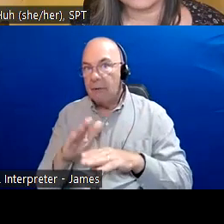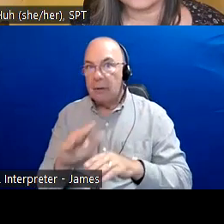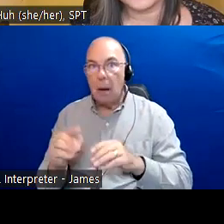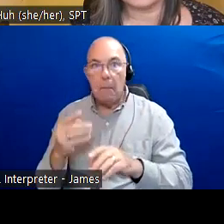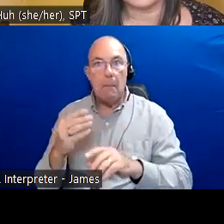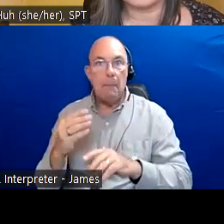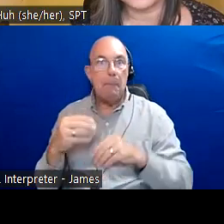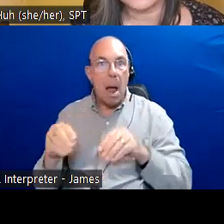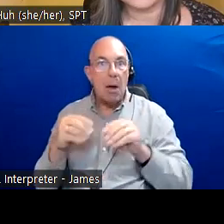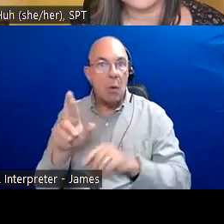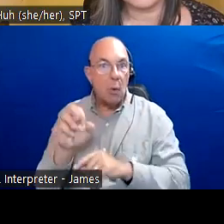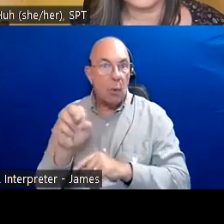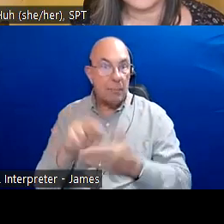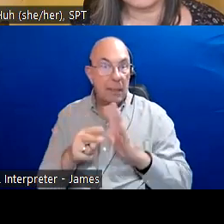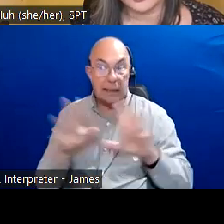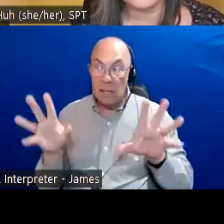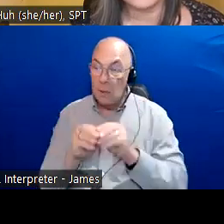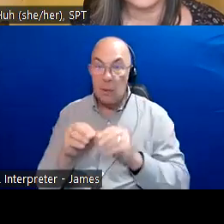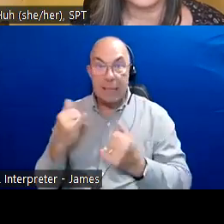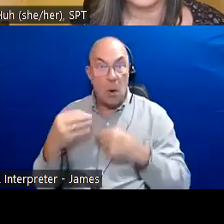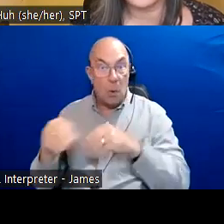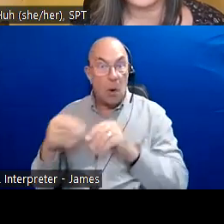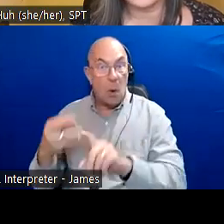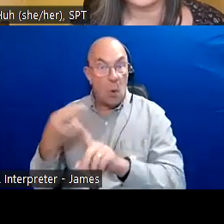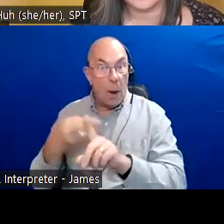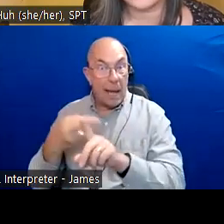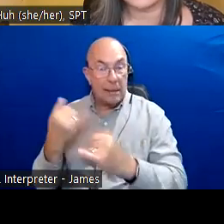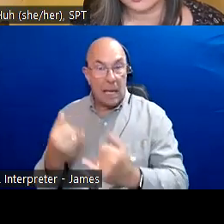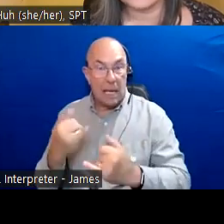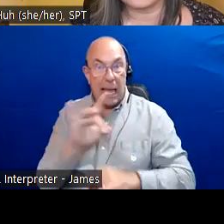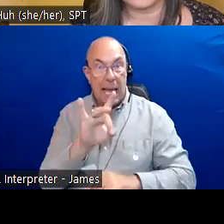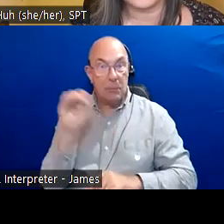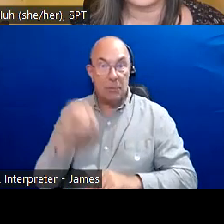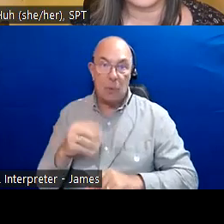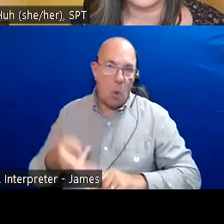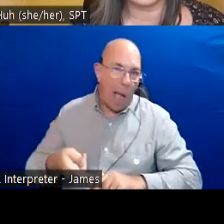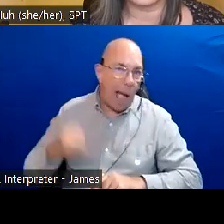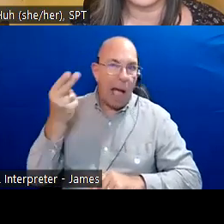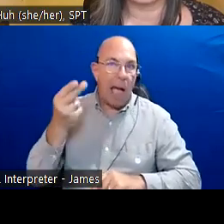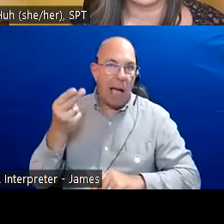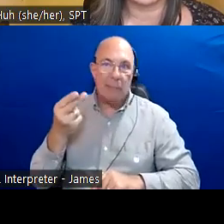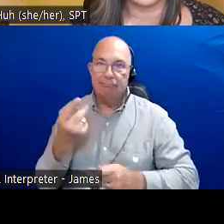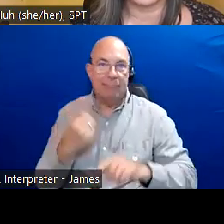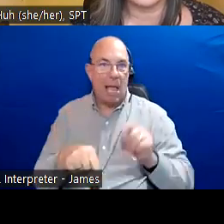With so many names in the mix 100 and you can get a final count we as voters have a